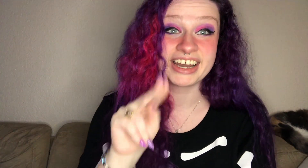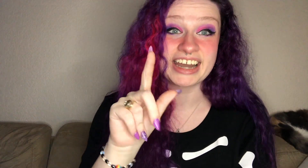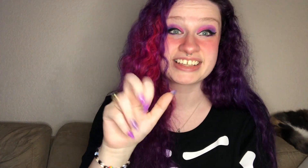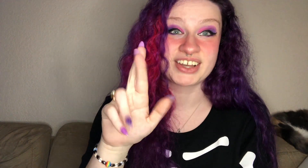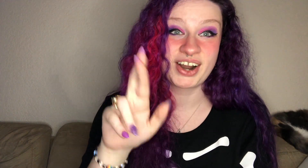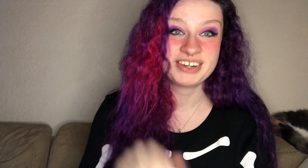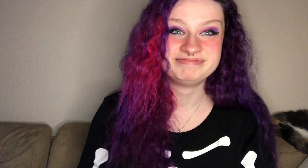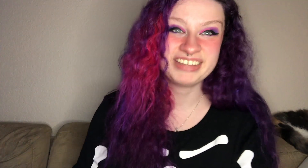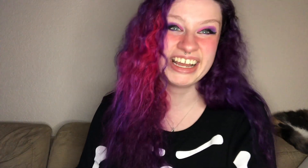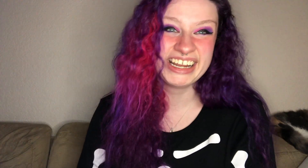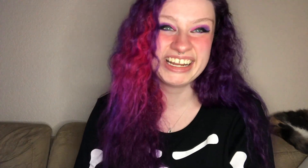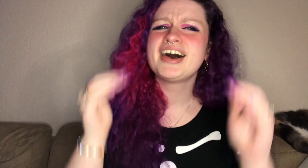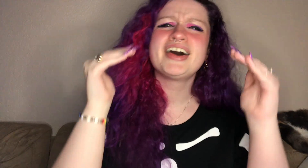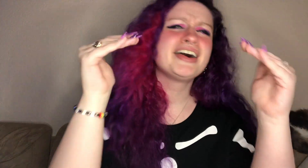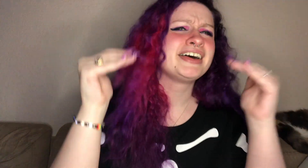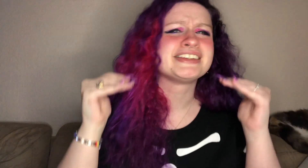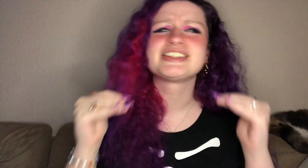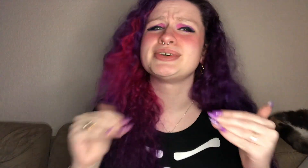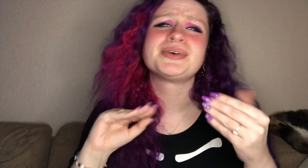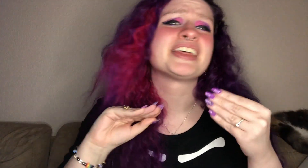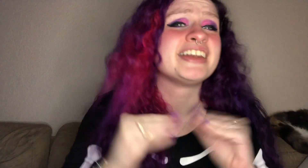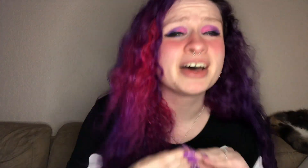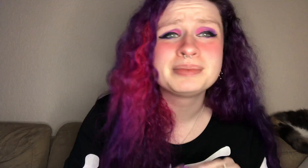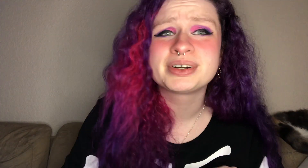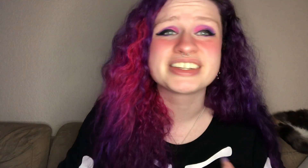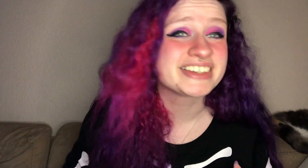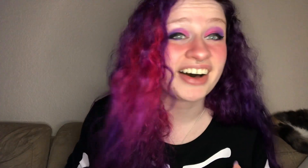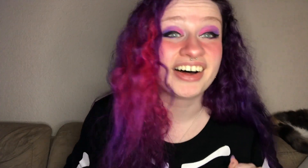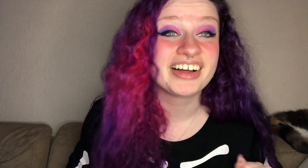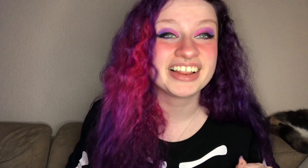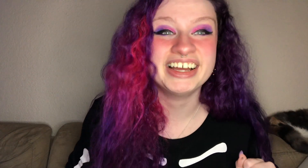nascar on to the numbers y'all